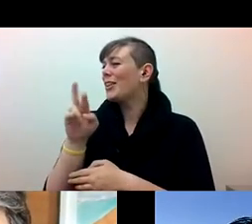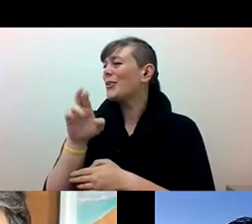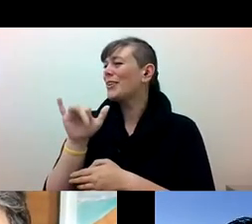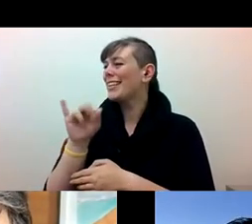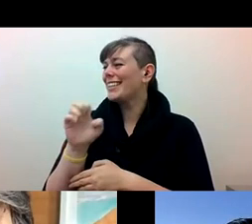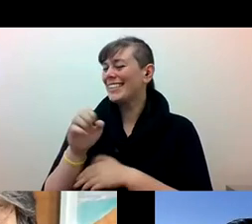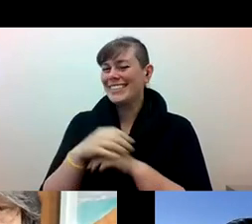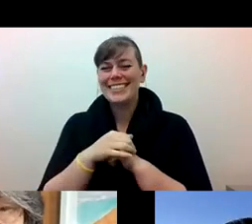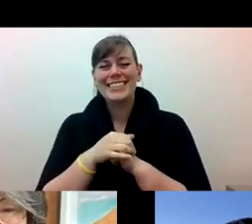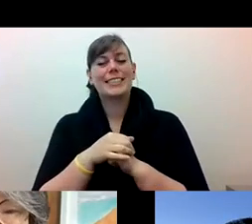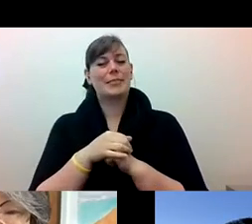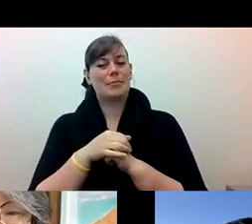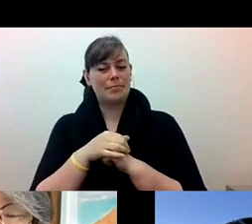Diane Fujino: um you know our book,